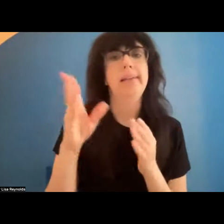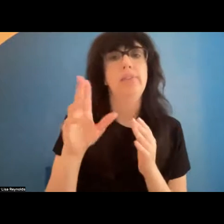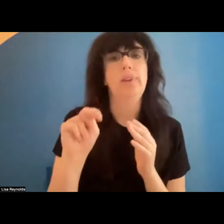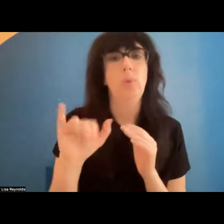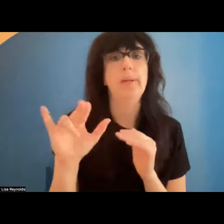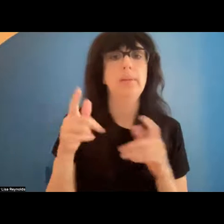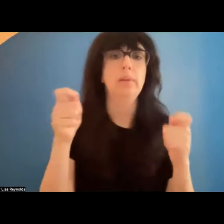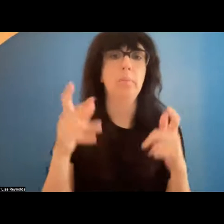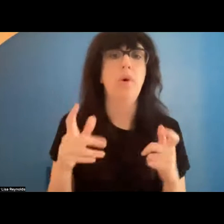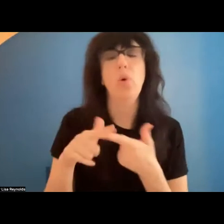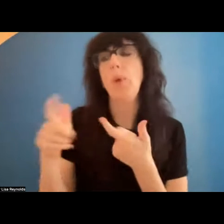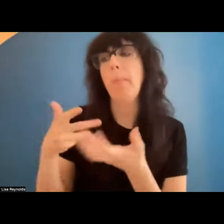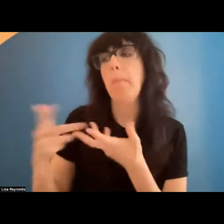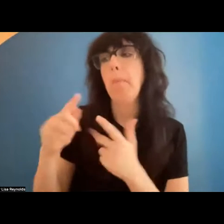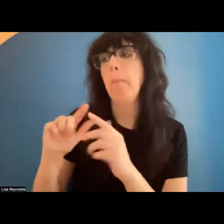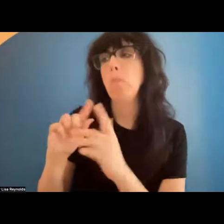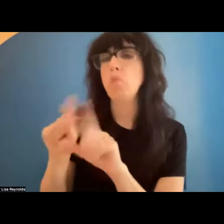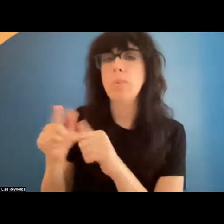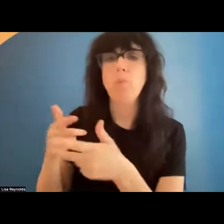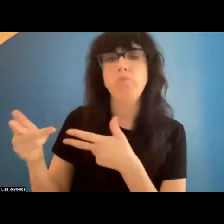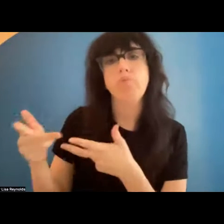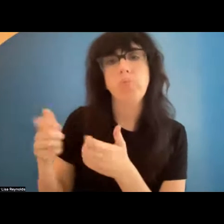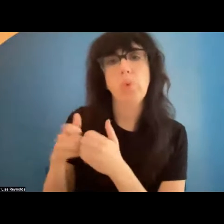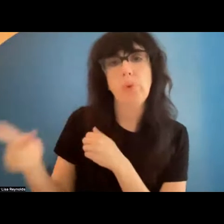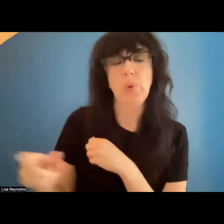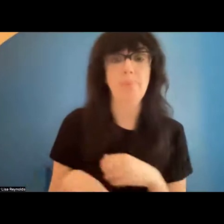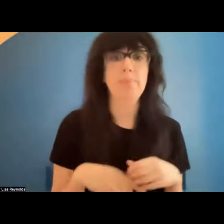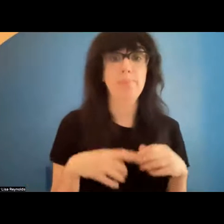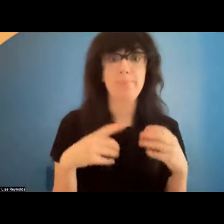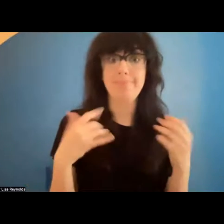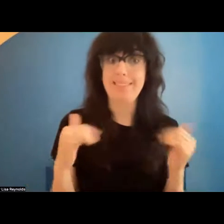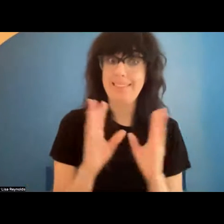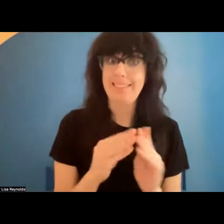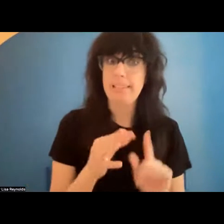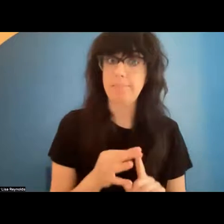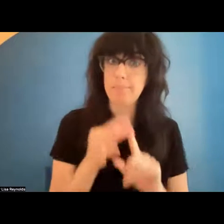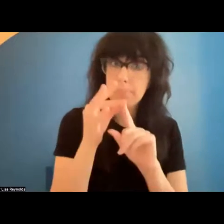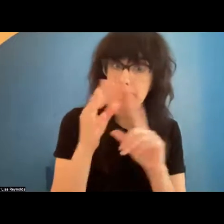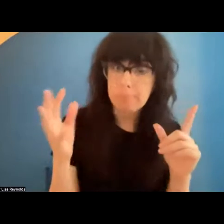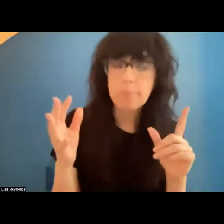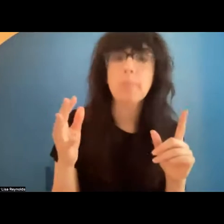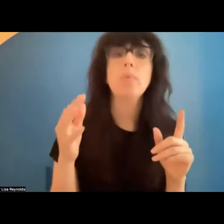. For this session, we have a unique format in which we will lock the Zoom